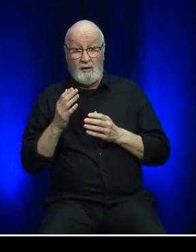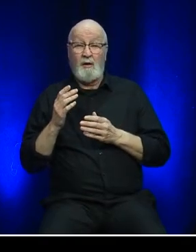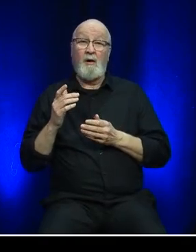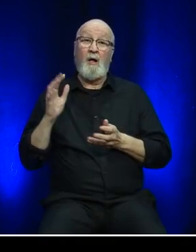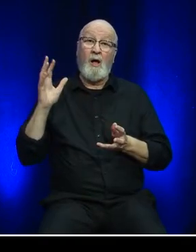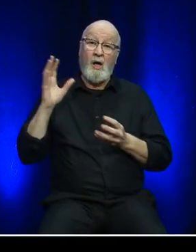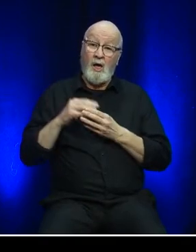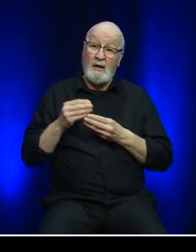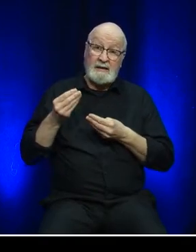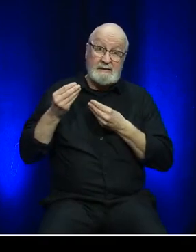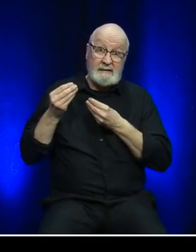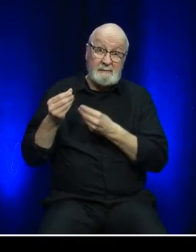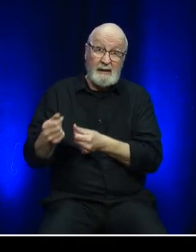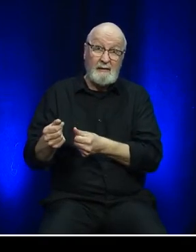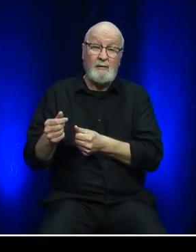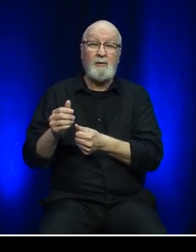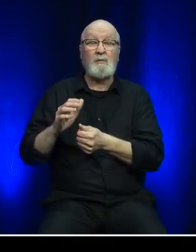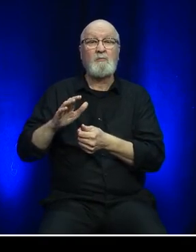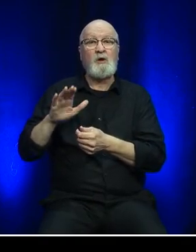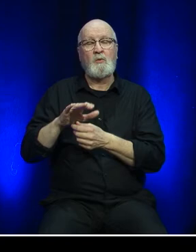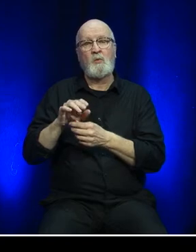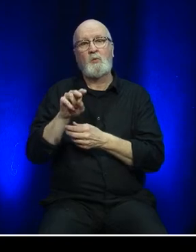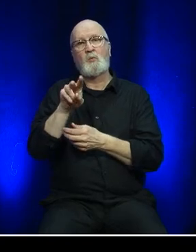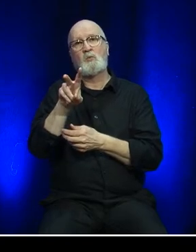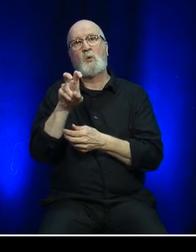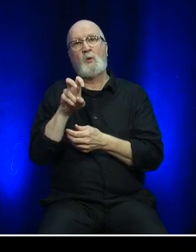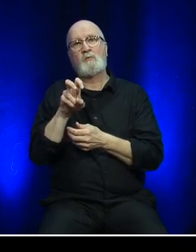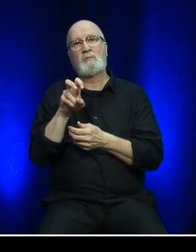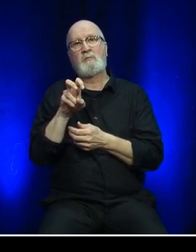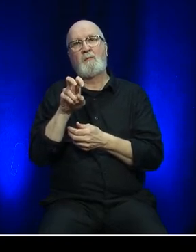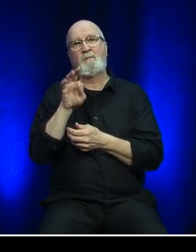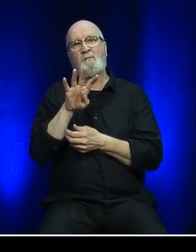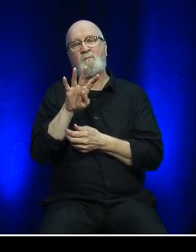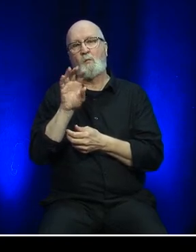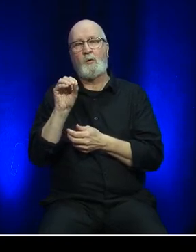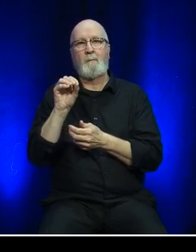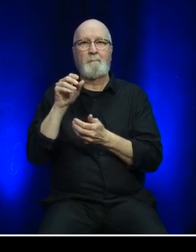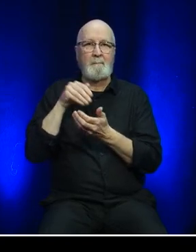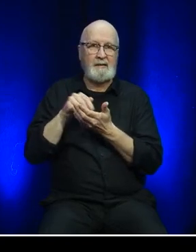organization were approximately $240 million.